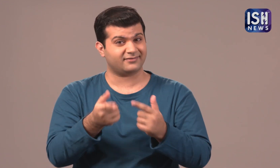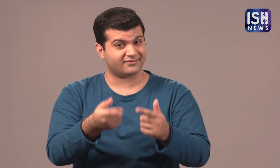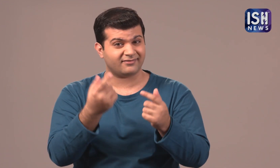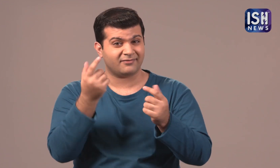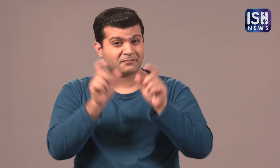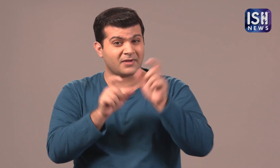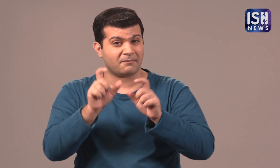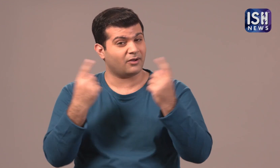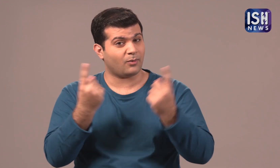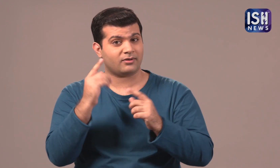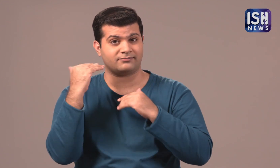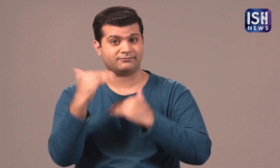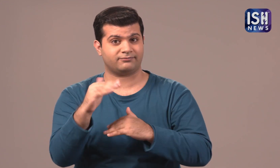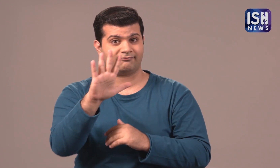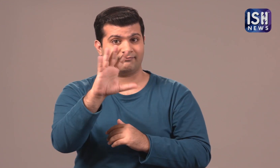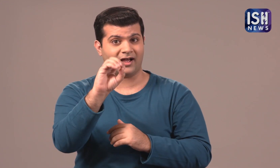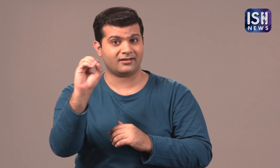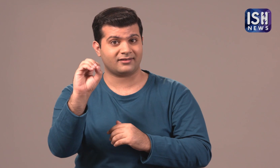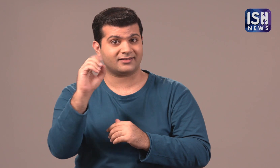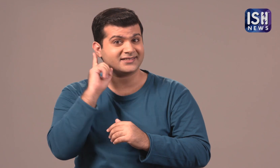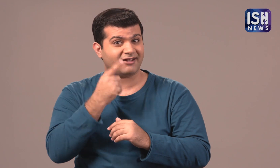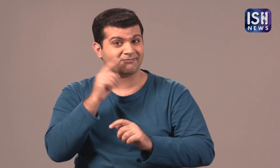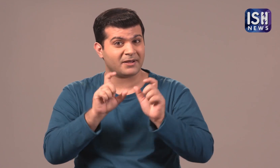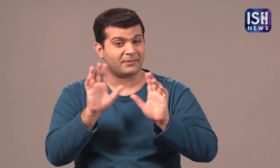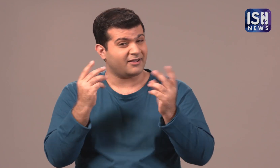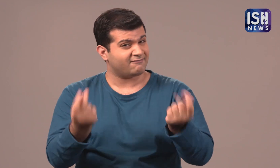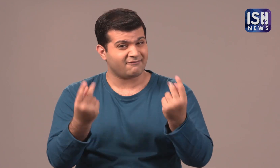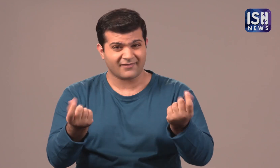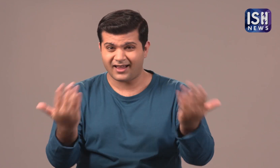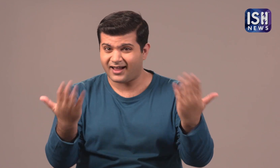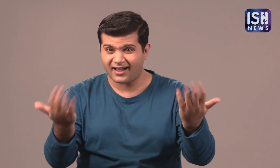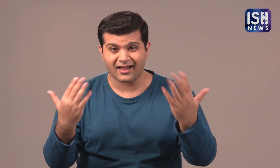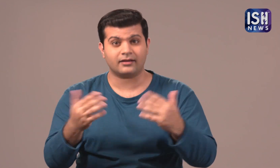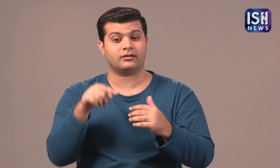There is a limit of 500 people. So all my Deaf friends, please hurry!